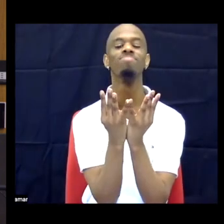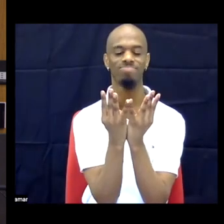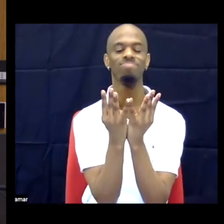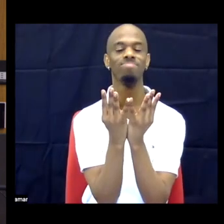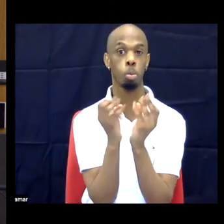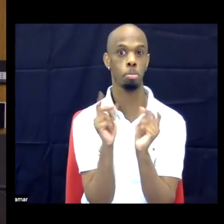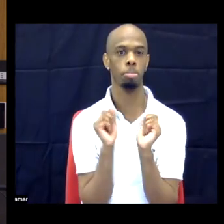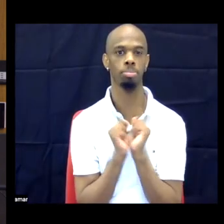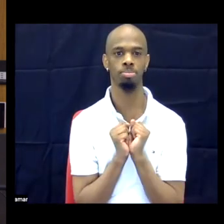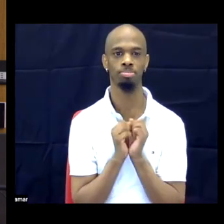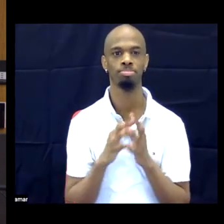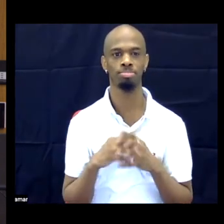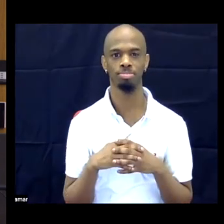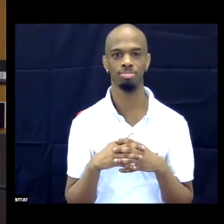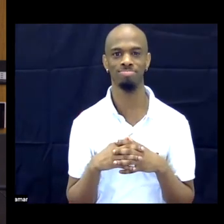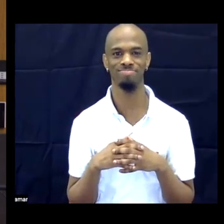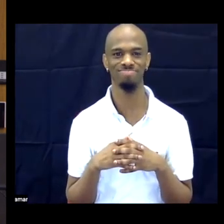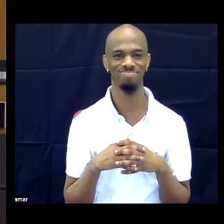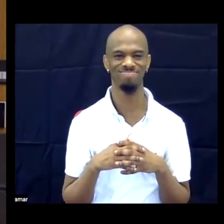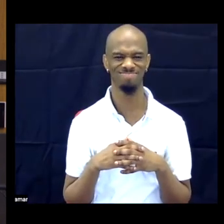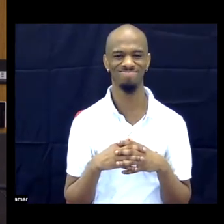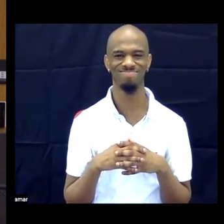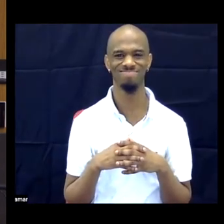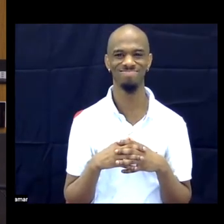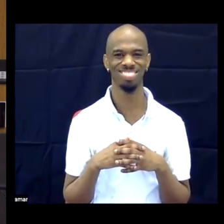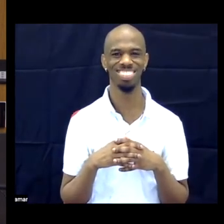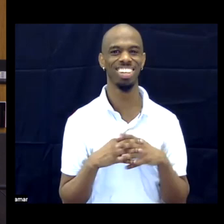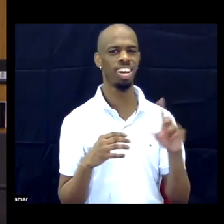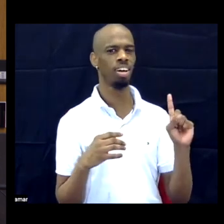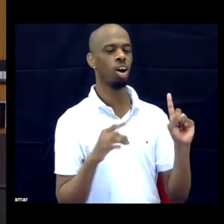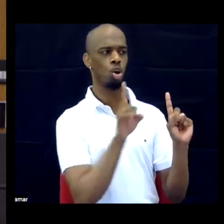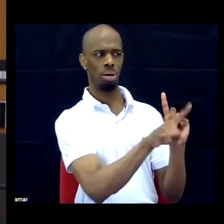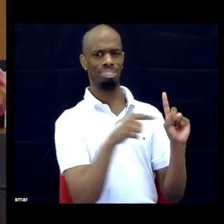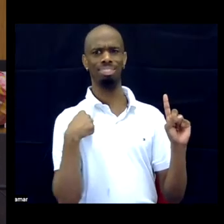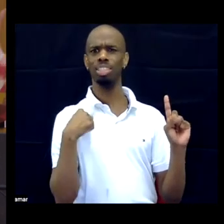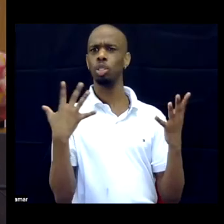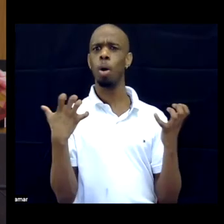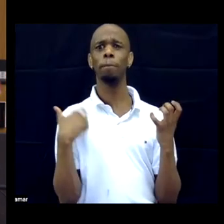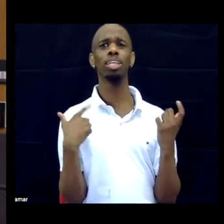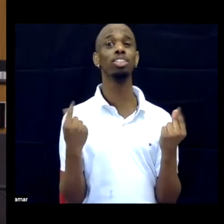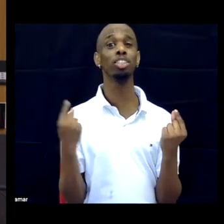[Pause]. DR. Do you want me to, like, do something while you read those?